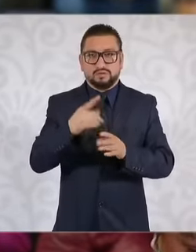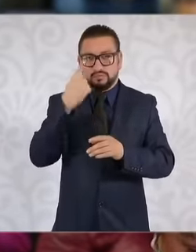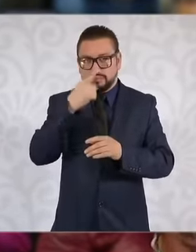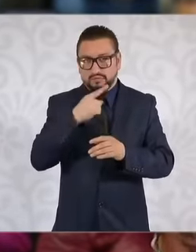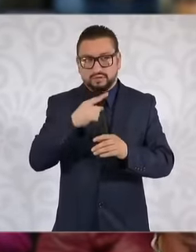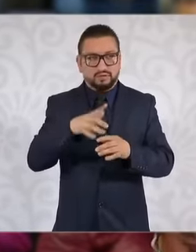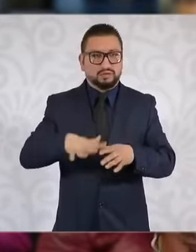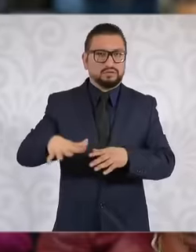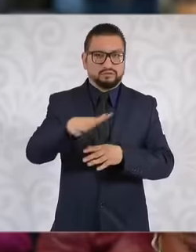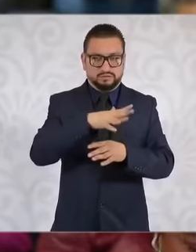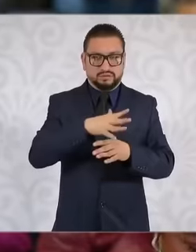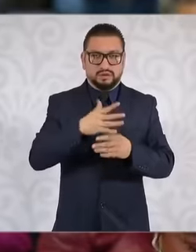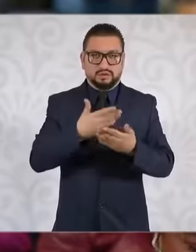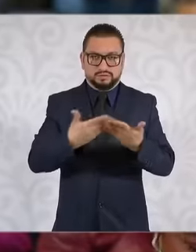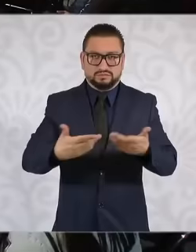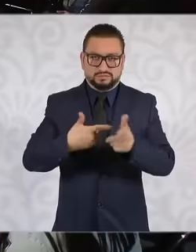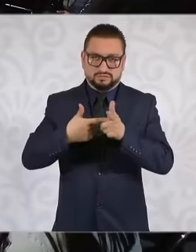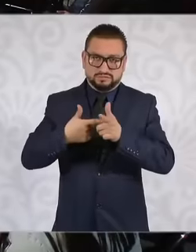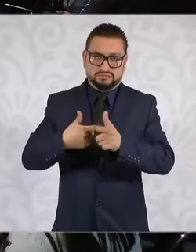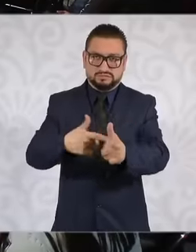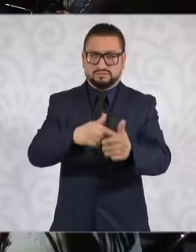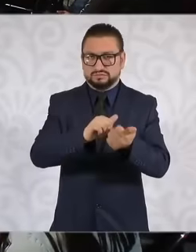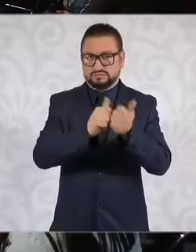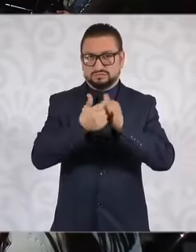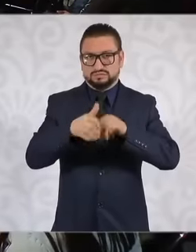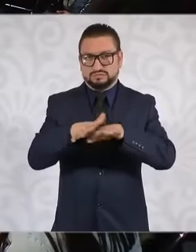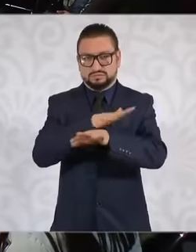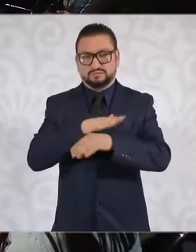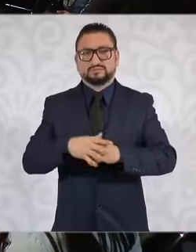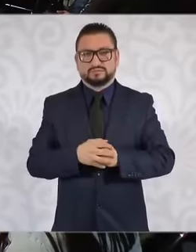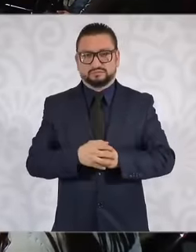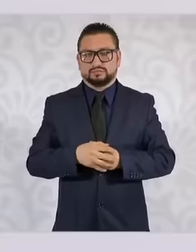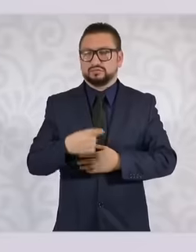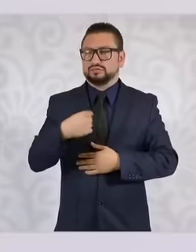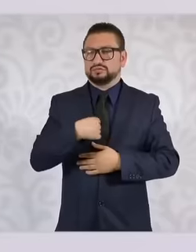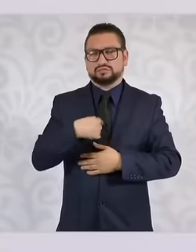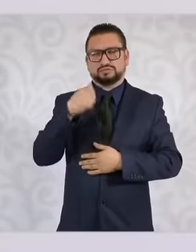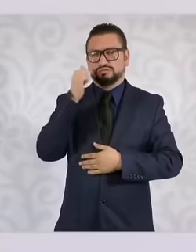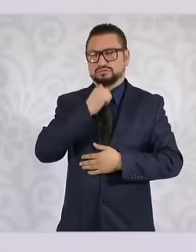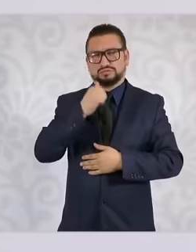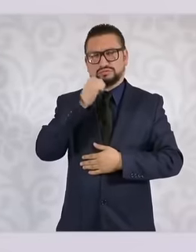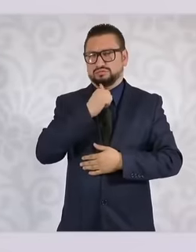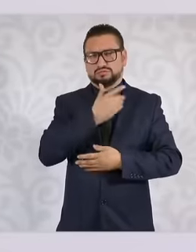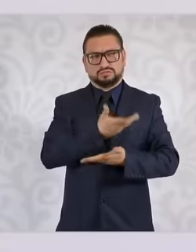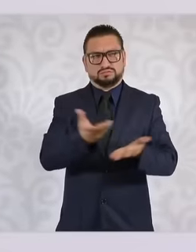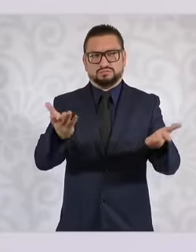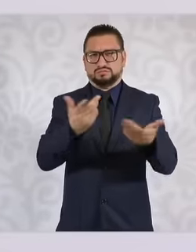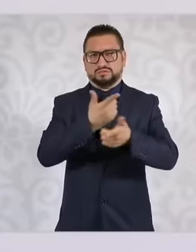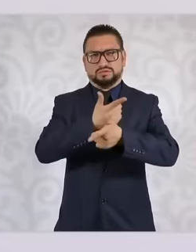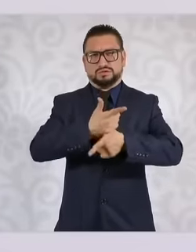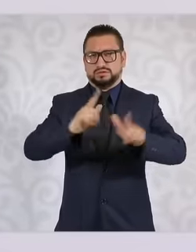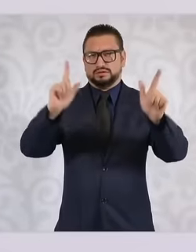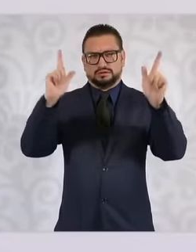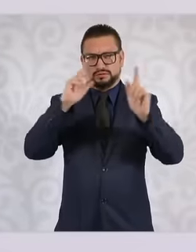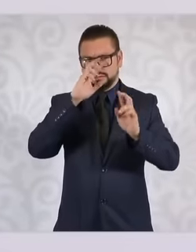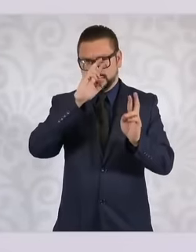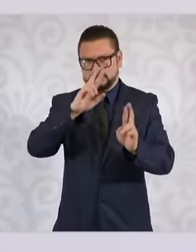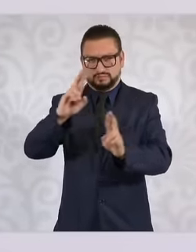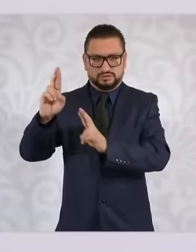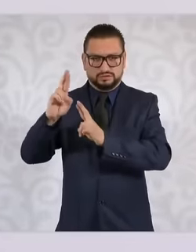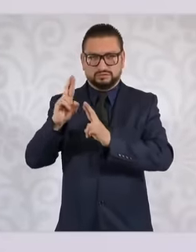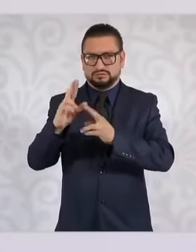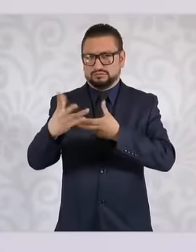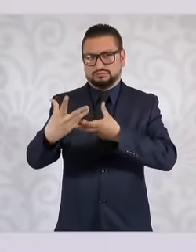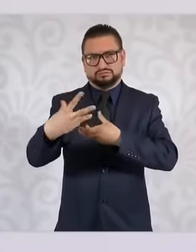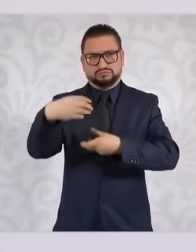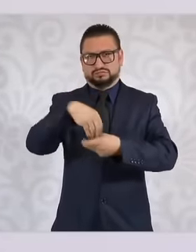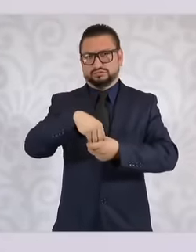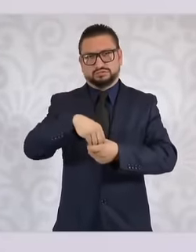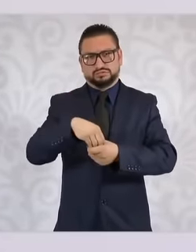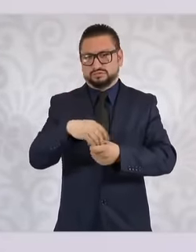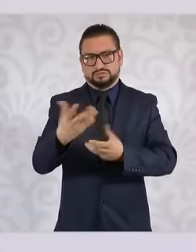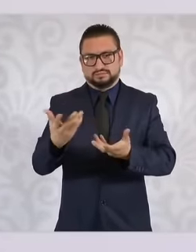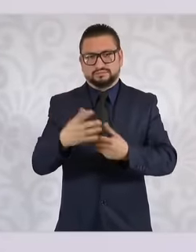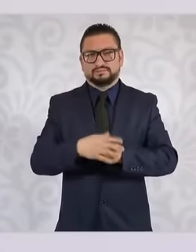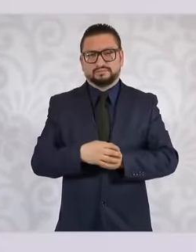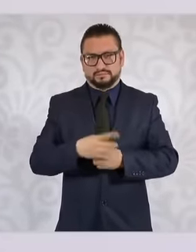of the second floor of the 4t always respect and Freedom and inclusion that is our policy